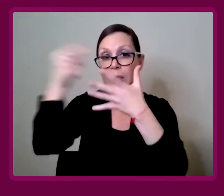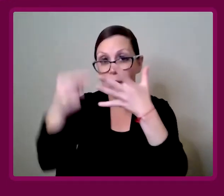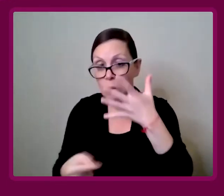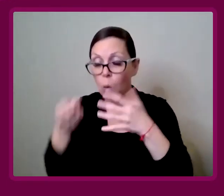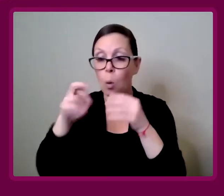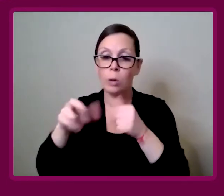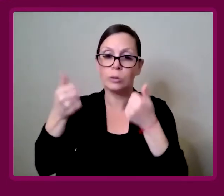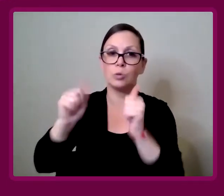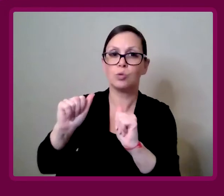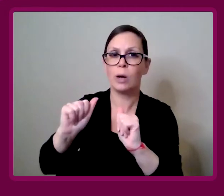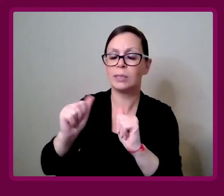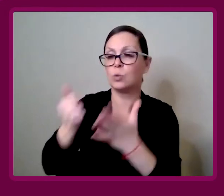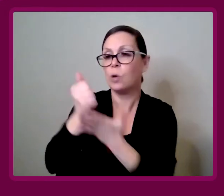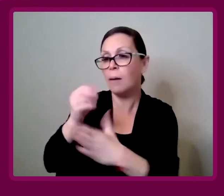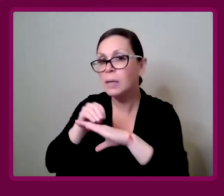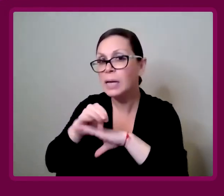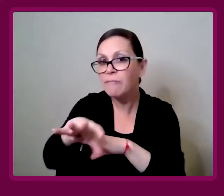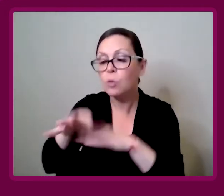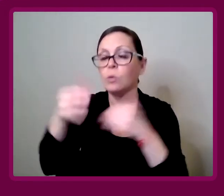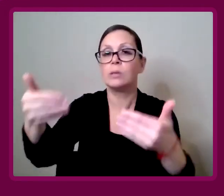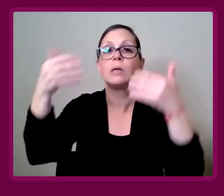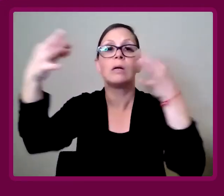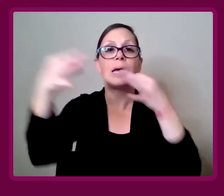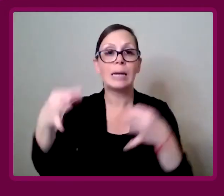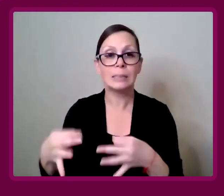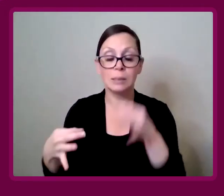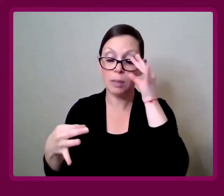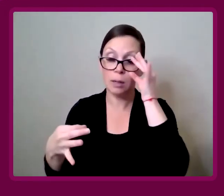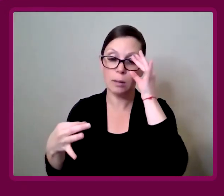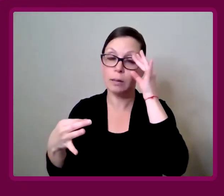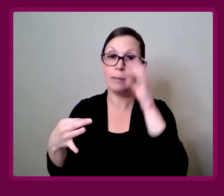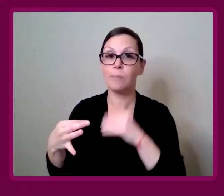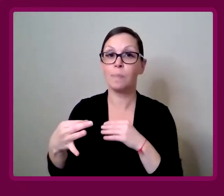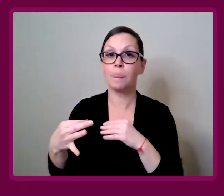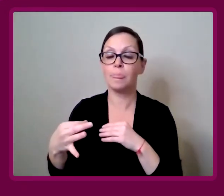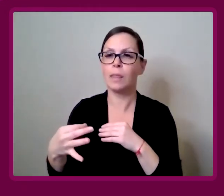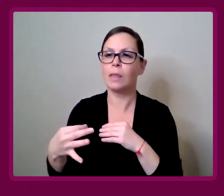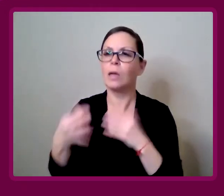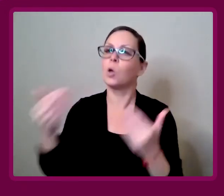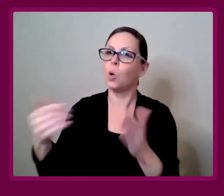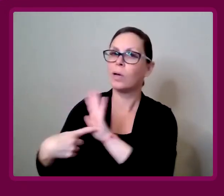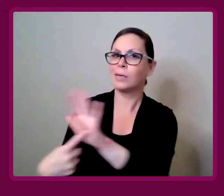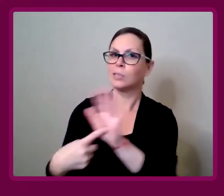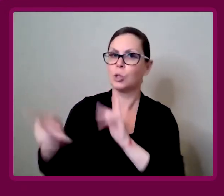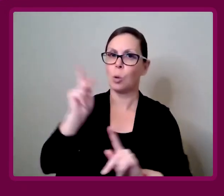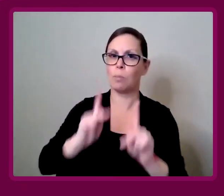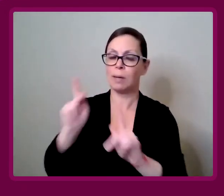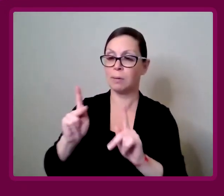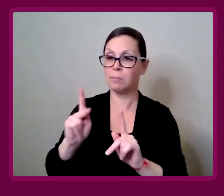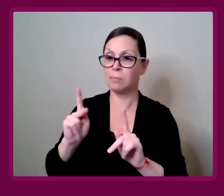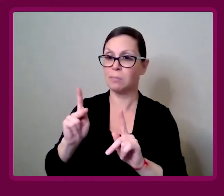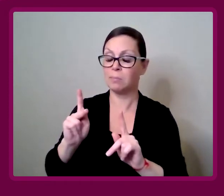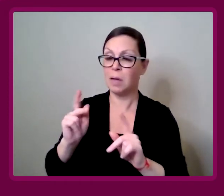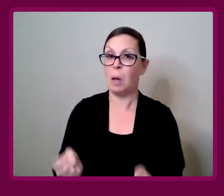Or to try and help influence, and explain, show people, "This is how a lot of people